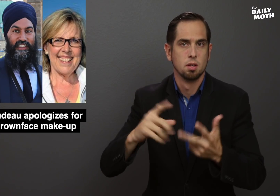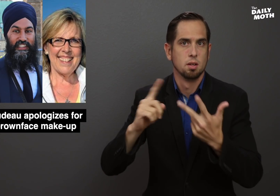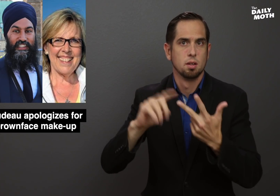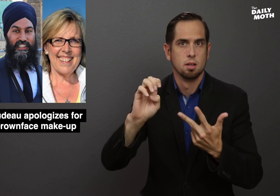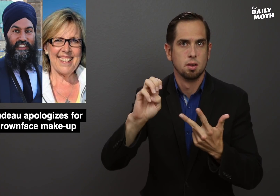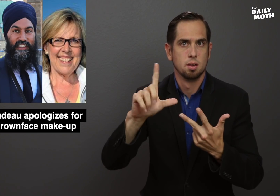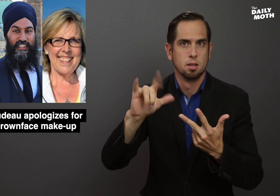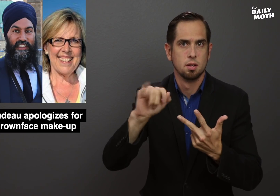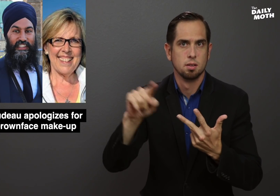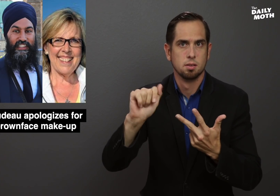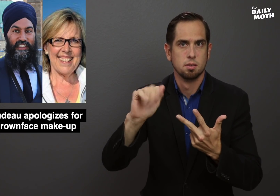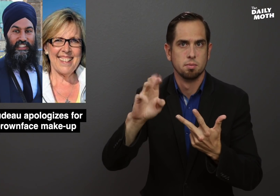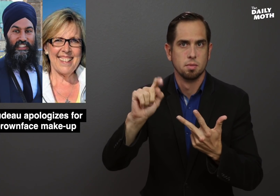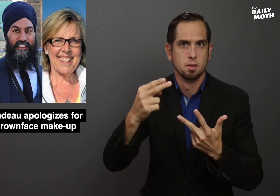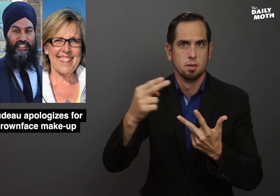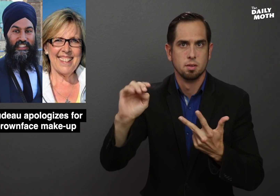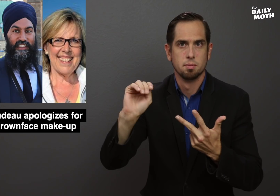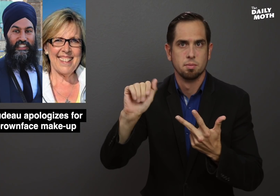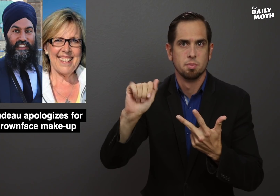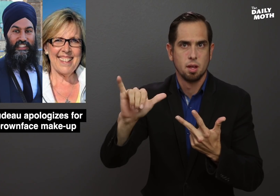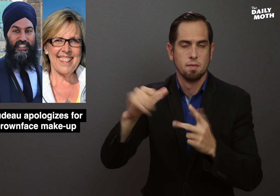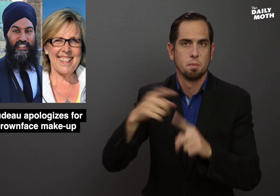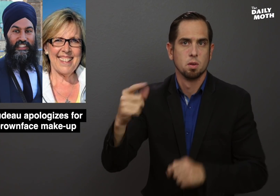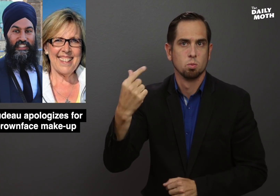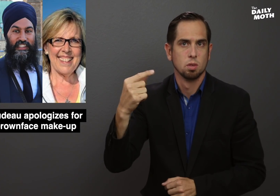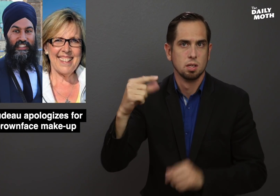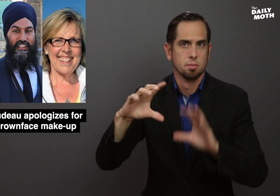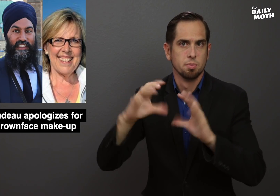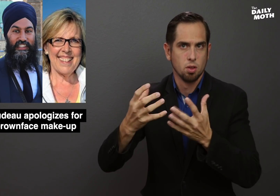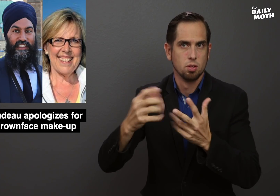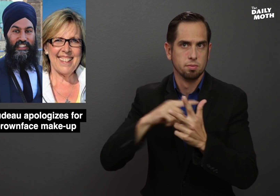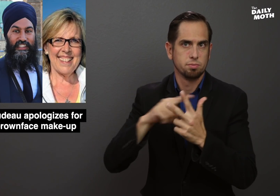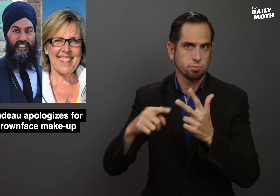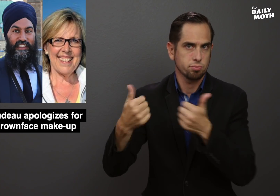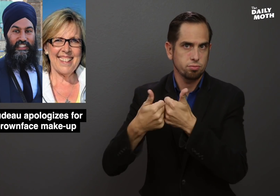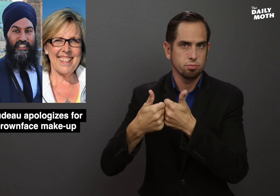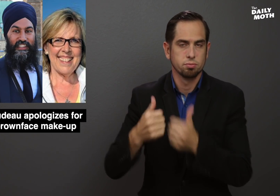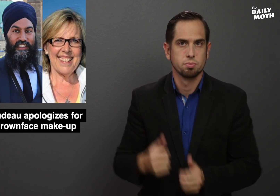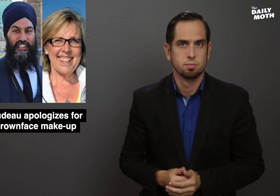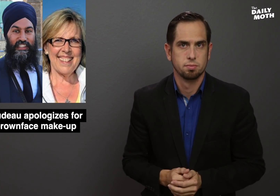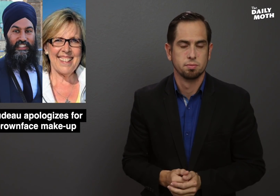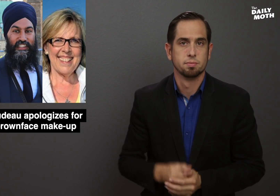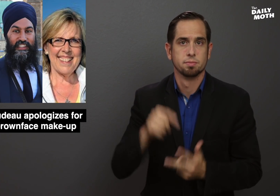and Elizabeth May from the Green Party.